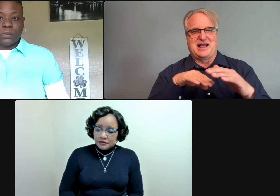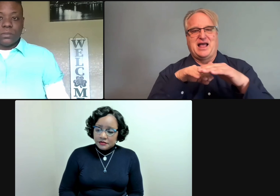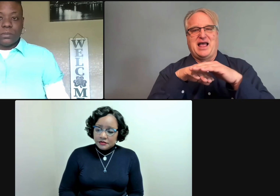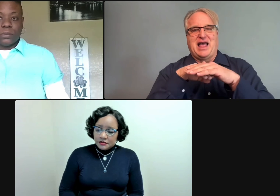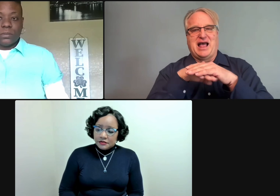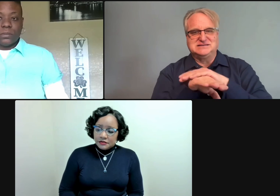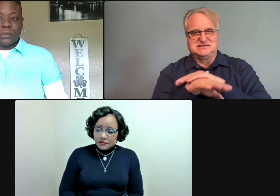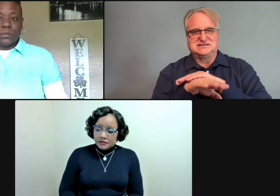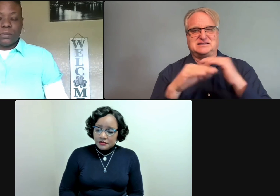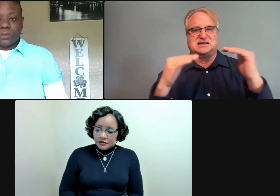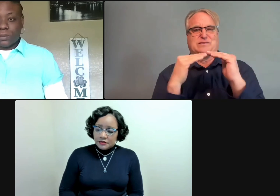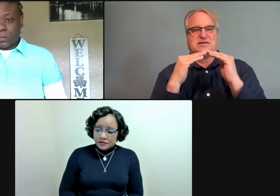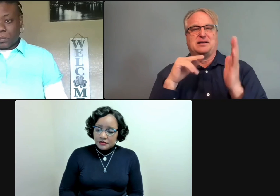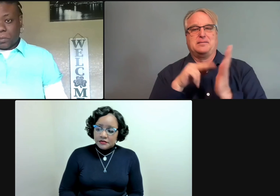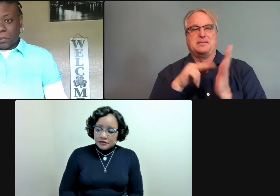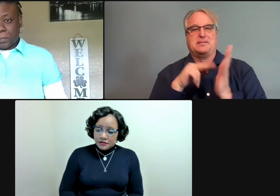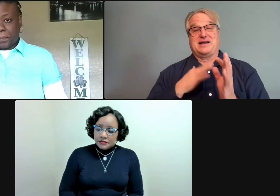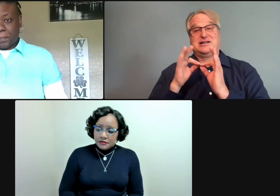And that was where the goal was access equivalency.